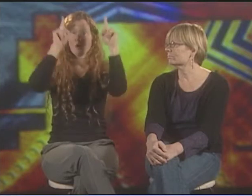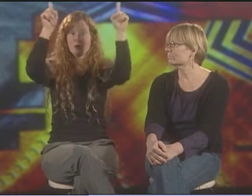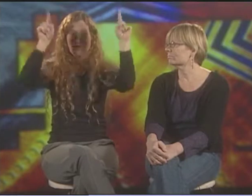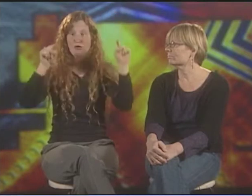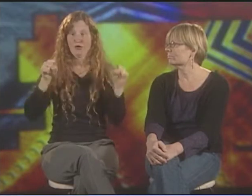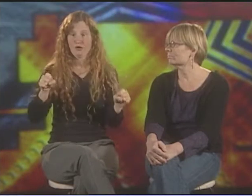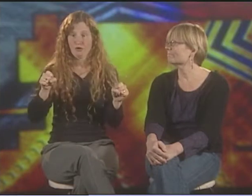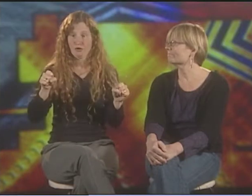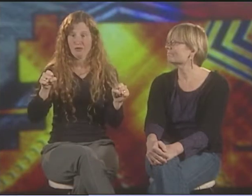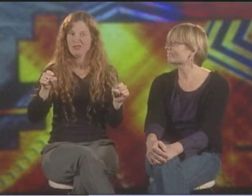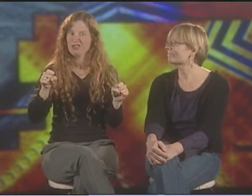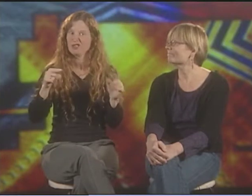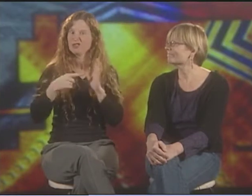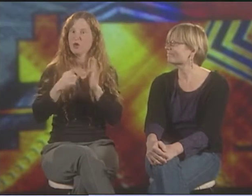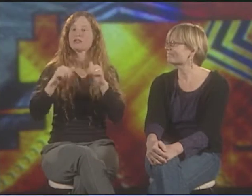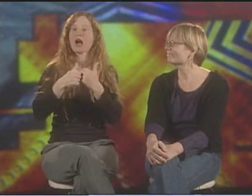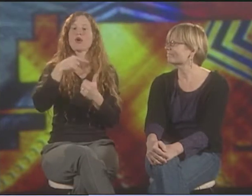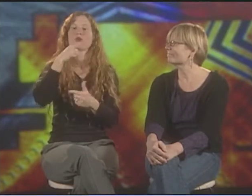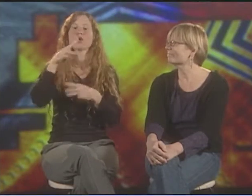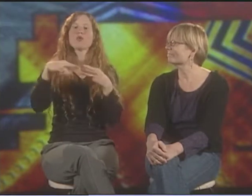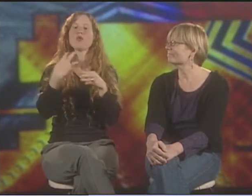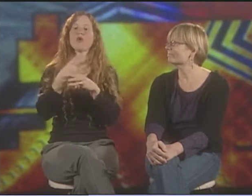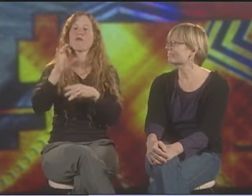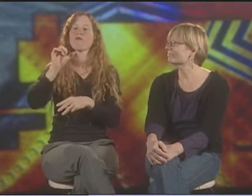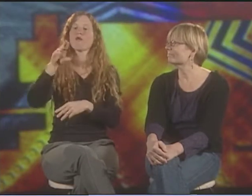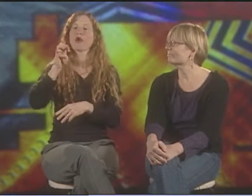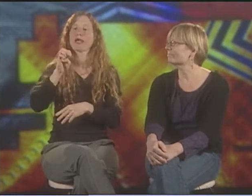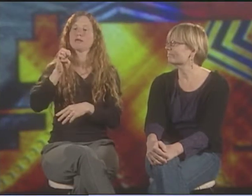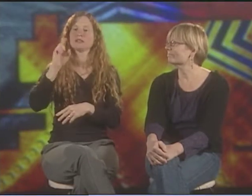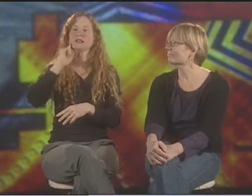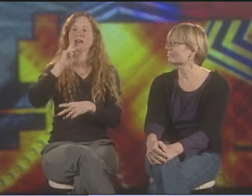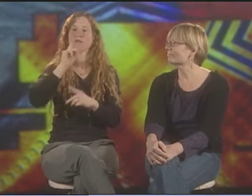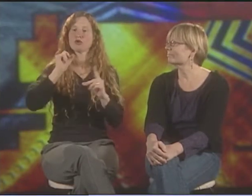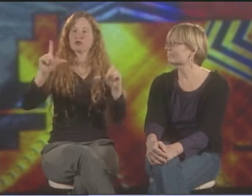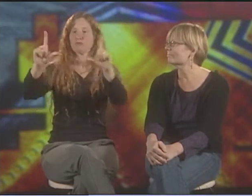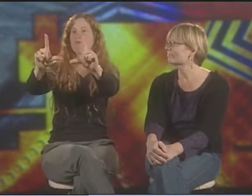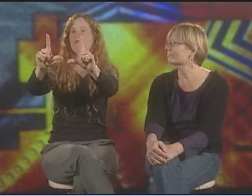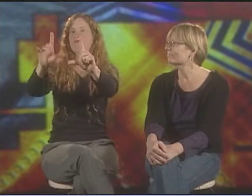SOMETIMES EARS CAN BE REALLY BIG OR OUT OF A FRAME OR FRAMED IN A PARTICULAR WAY